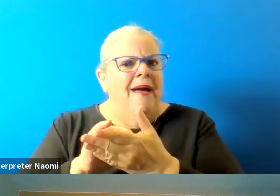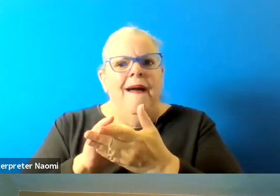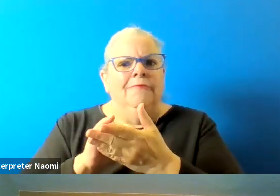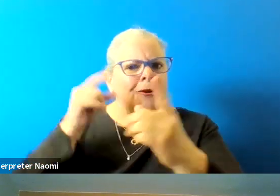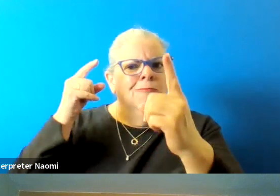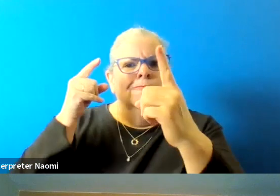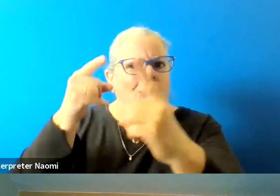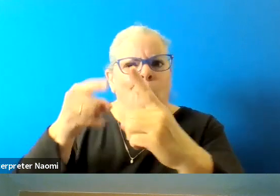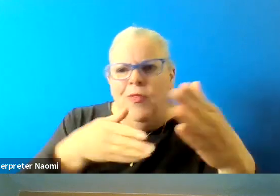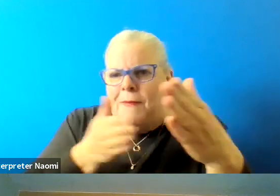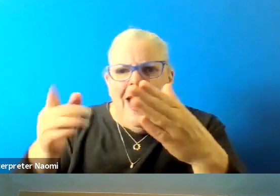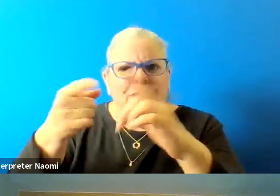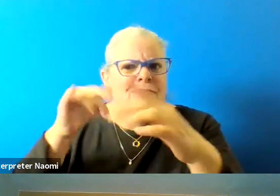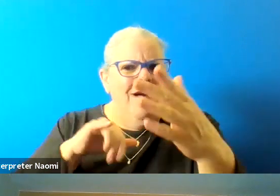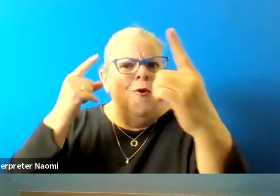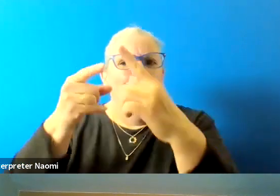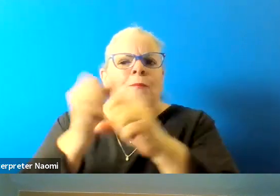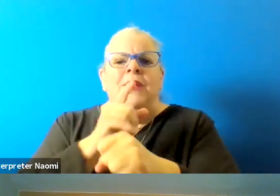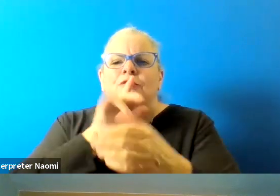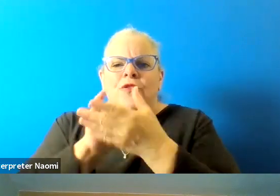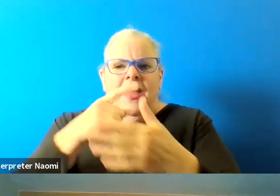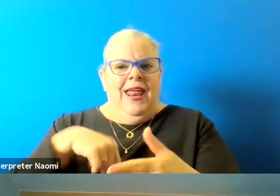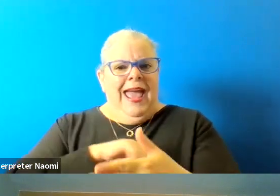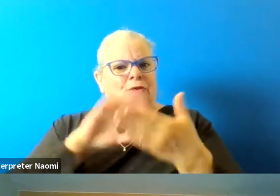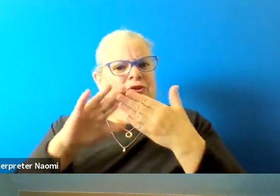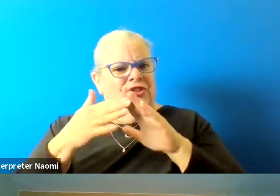to make sure that our city is ADA friendly.